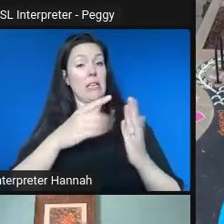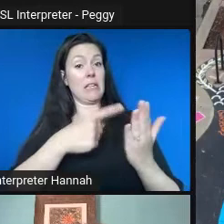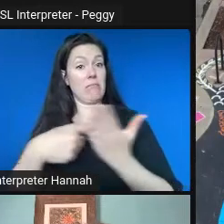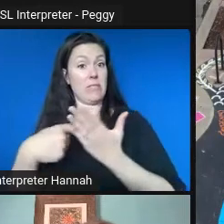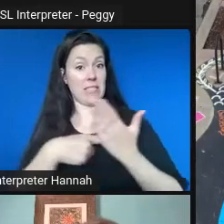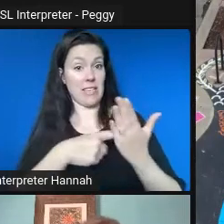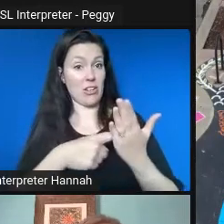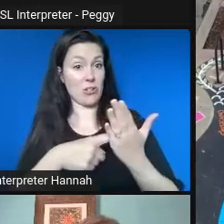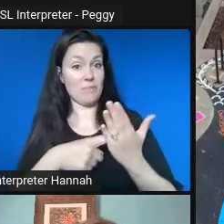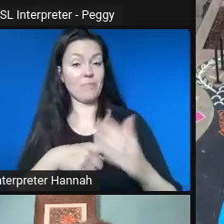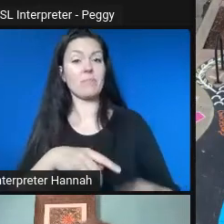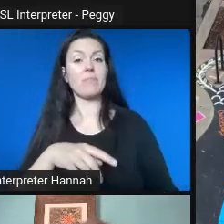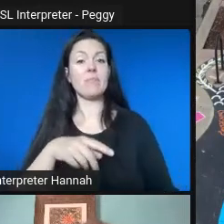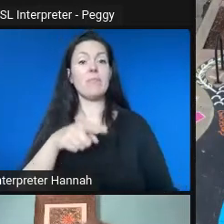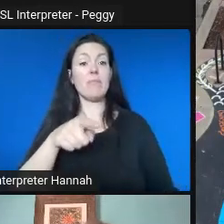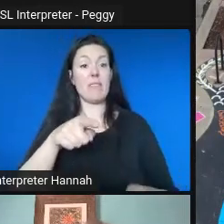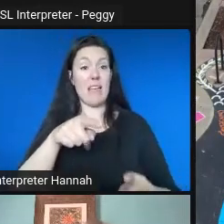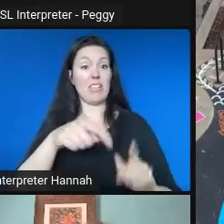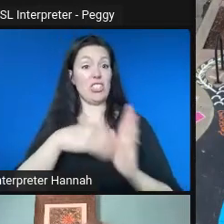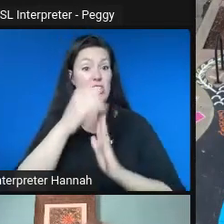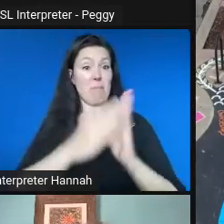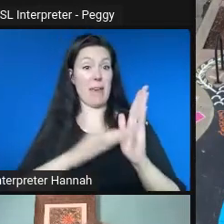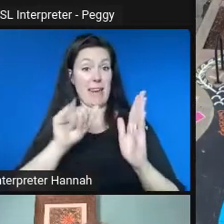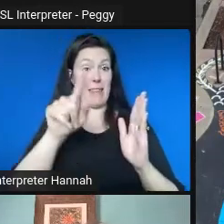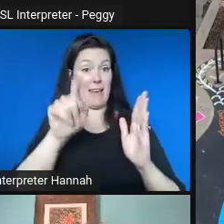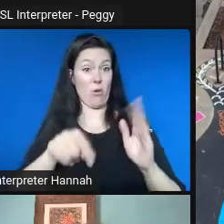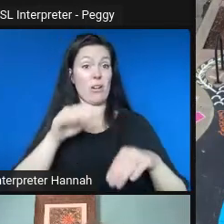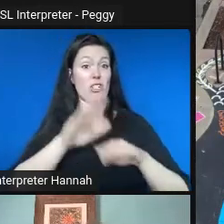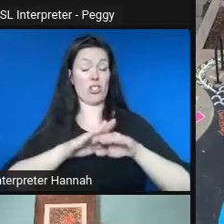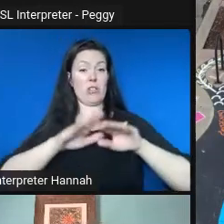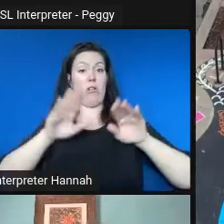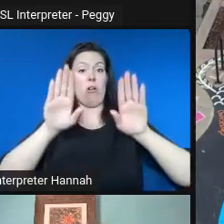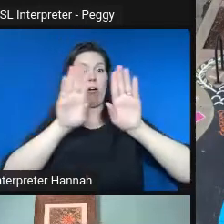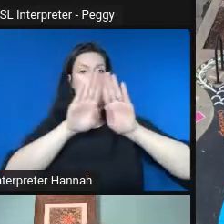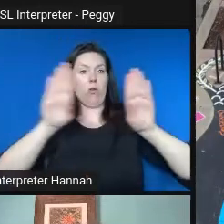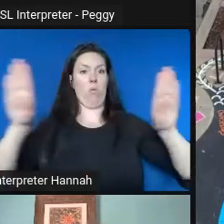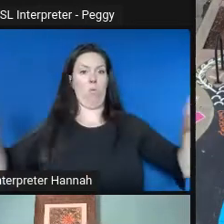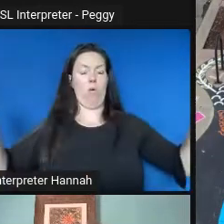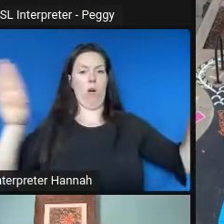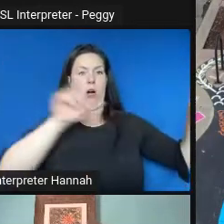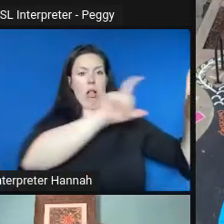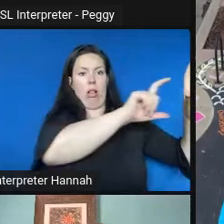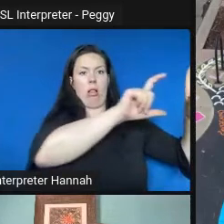So that was kind of how we got through some of the city hurdles is by-- this was going to be